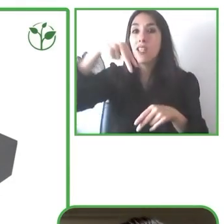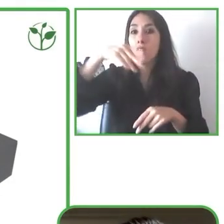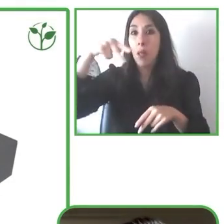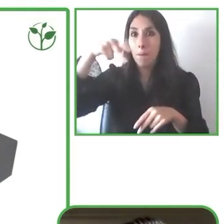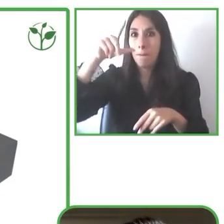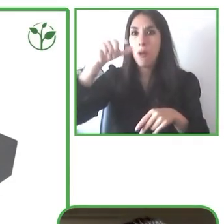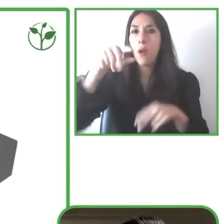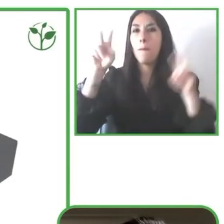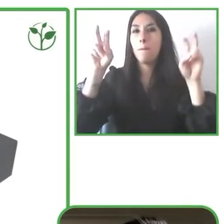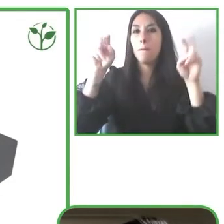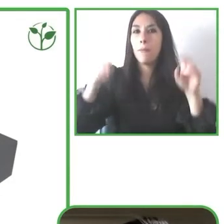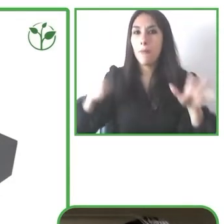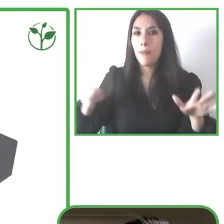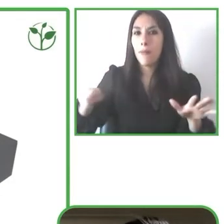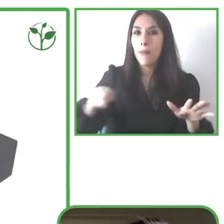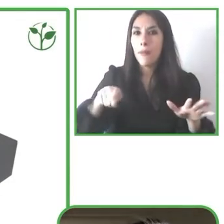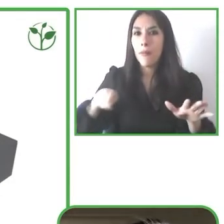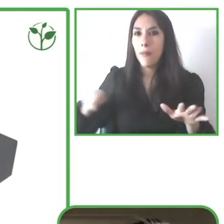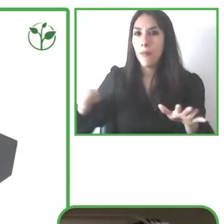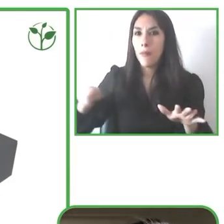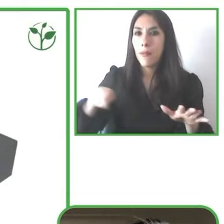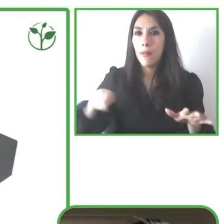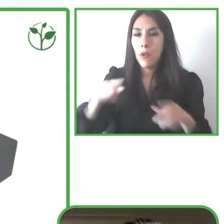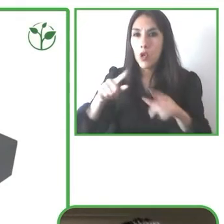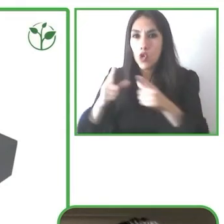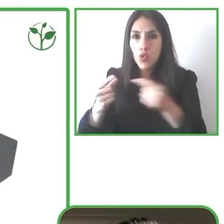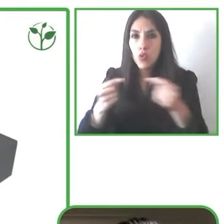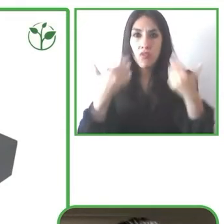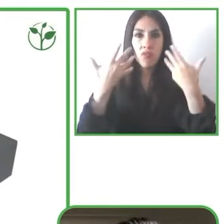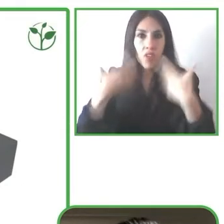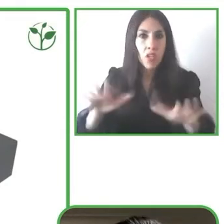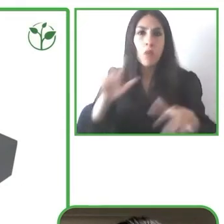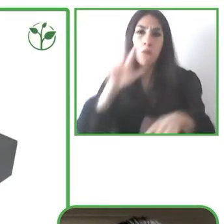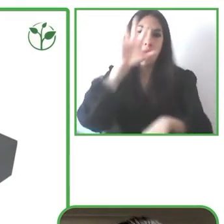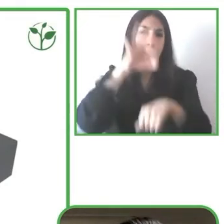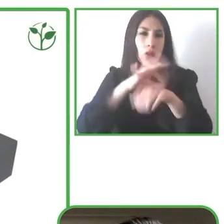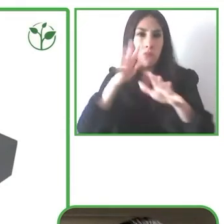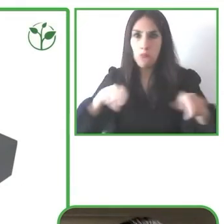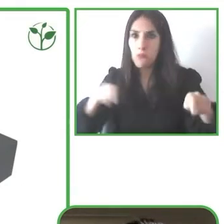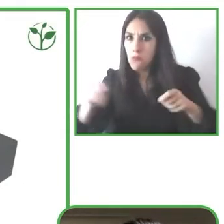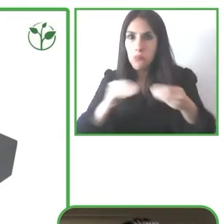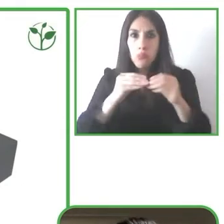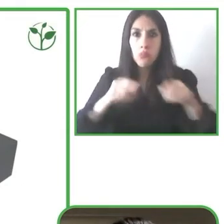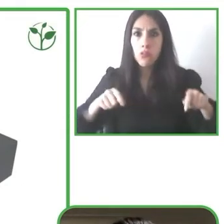wi-fi and by that get access to remote maintenance meaning that we can update